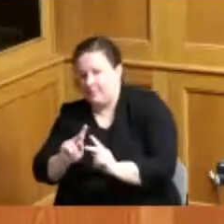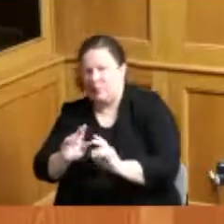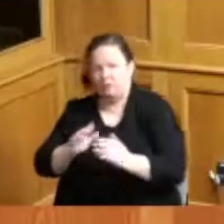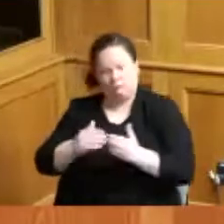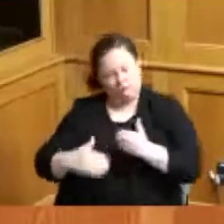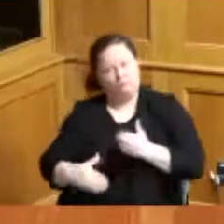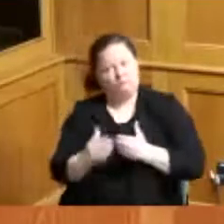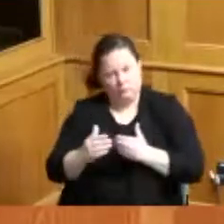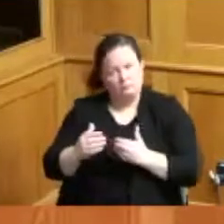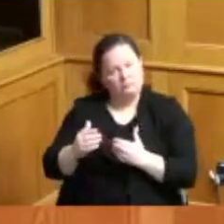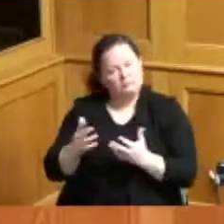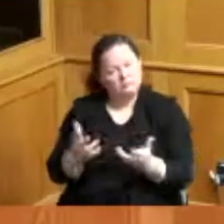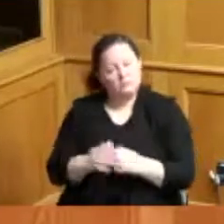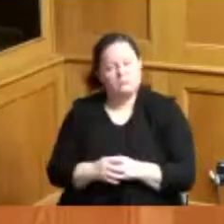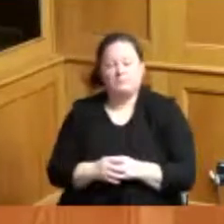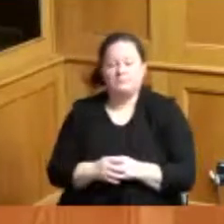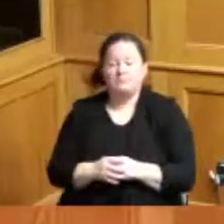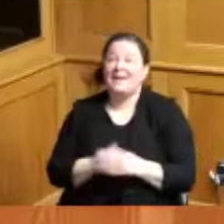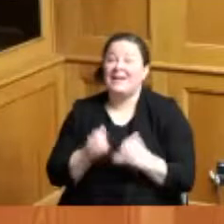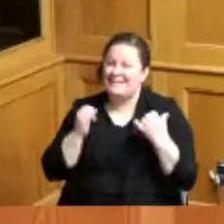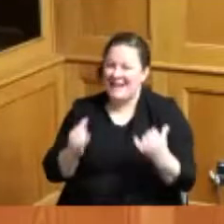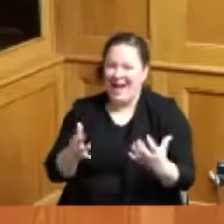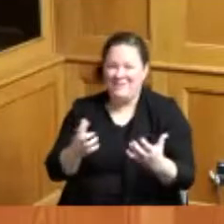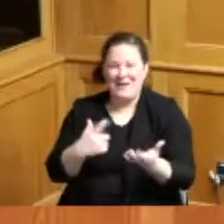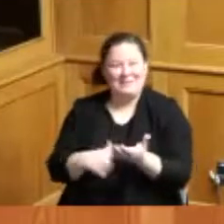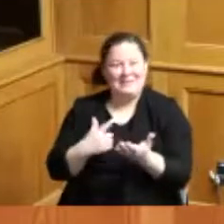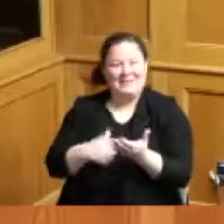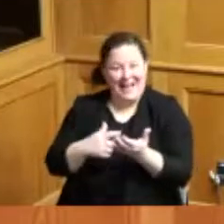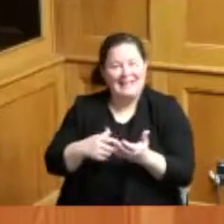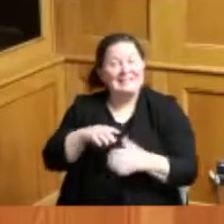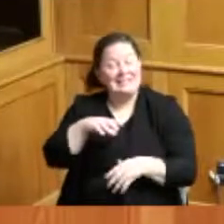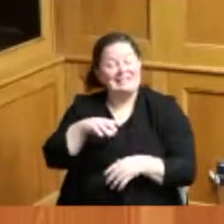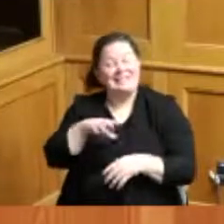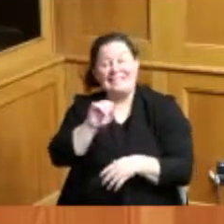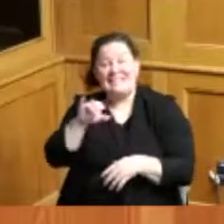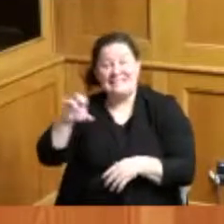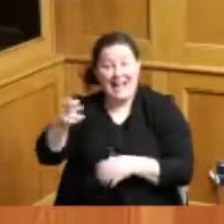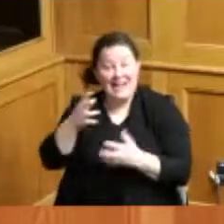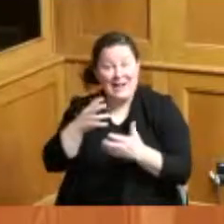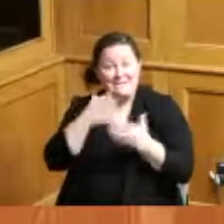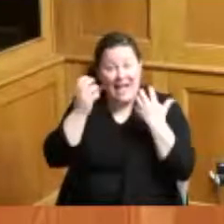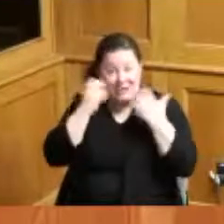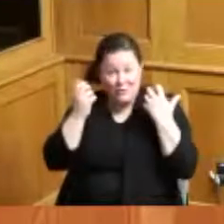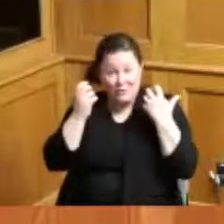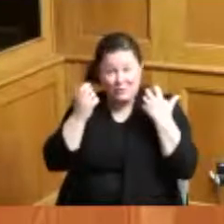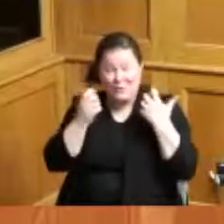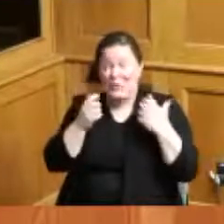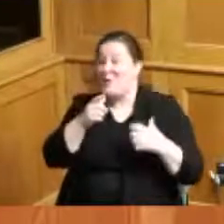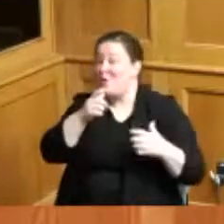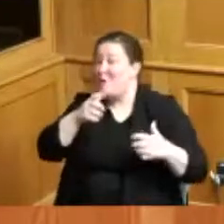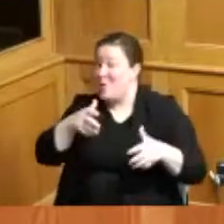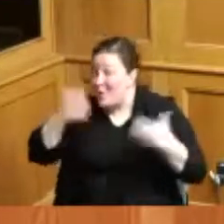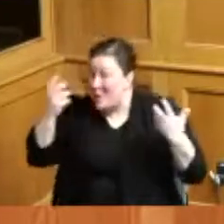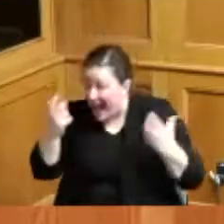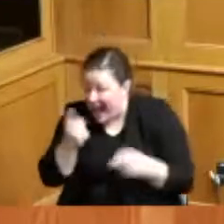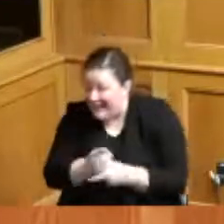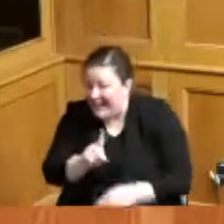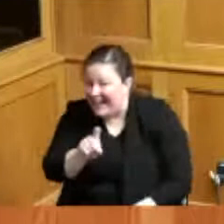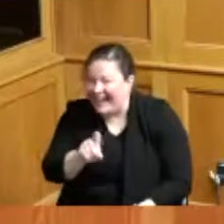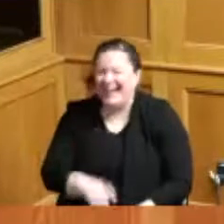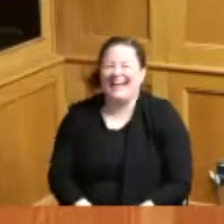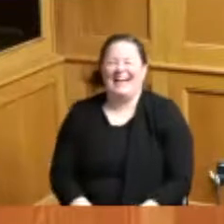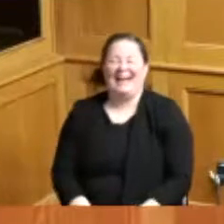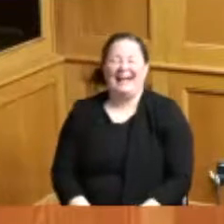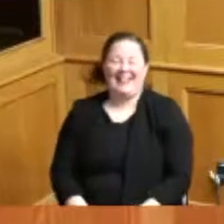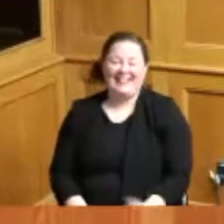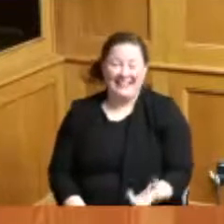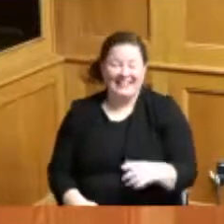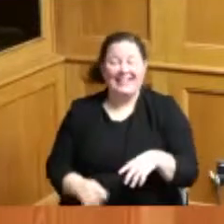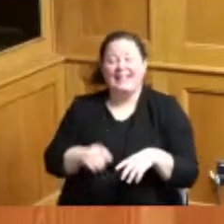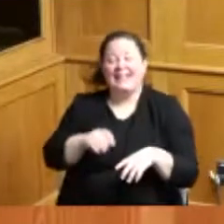want to bring up the Cincinnati Bengals who they I didn't yeah I would love people but I want Bridget